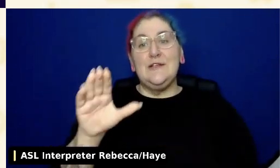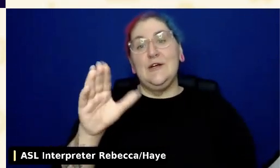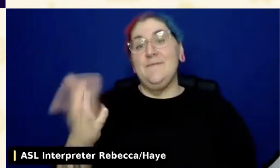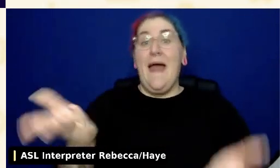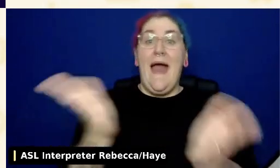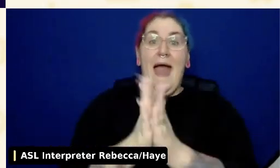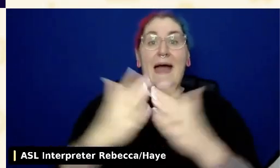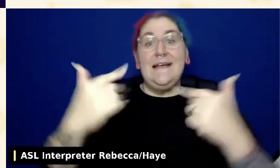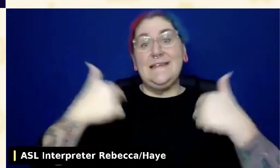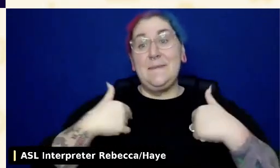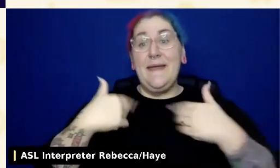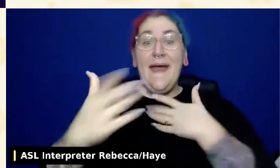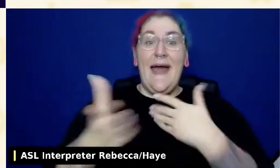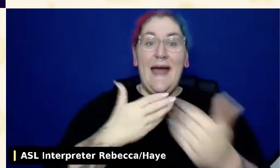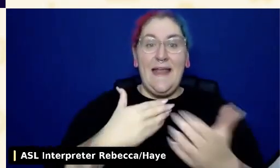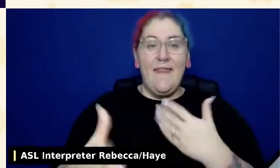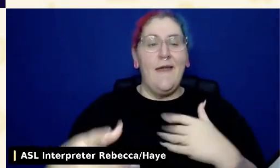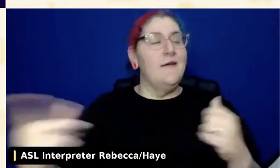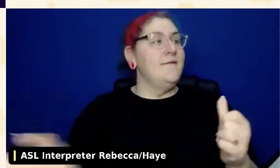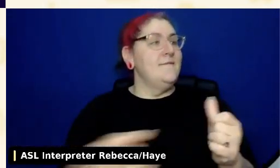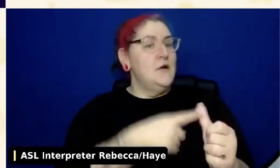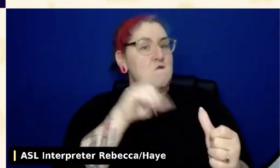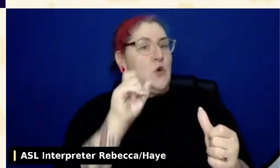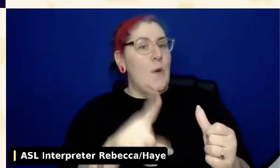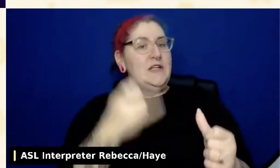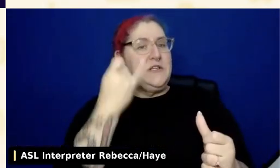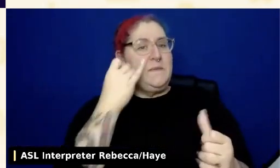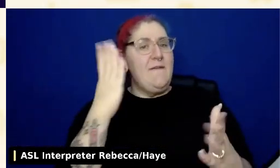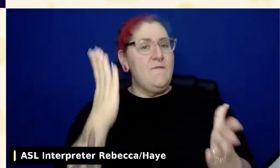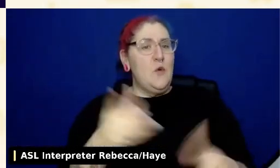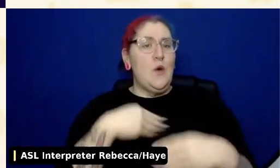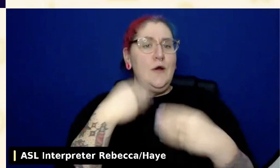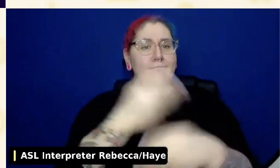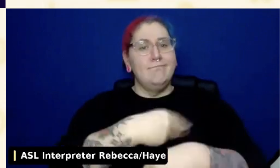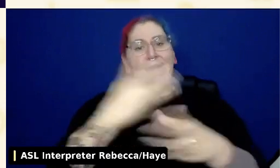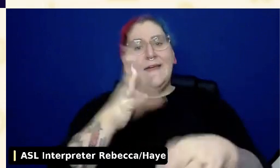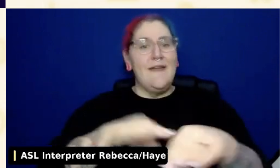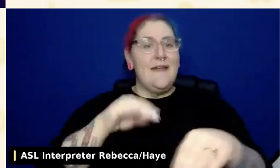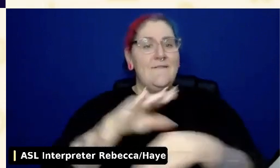to a web developer trying to start up accessibility initiatives and projects at their current job, what advice would you give?